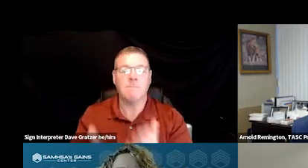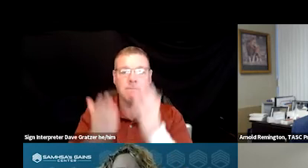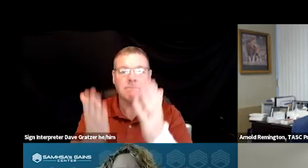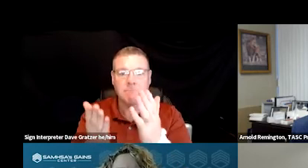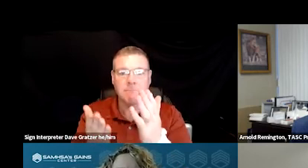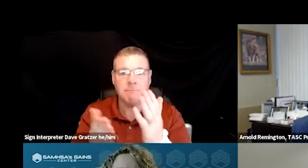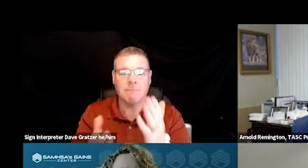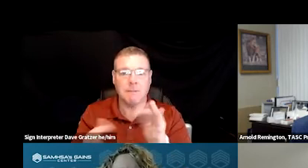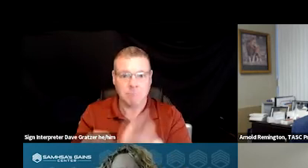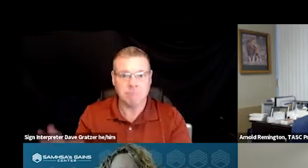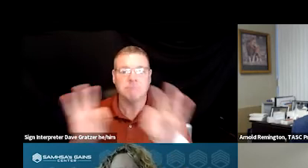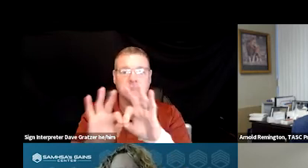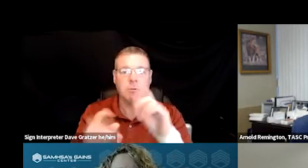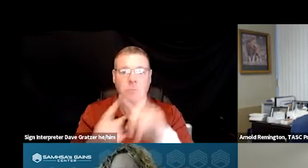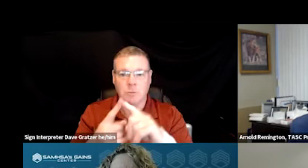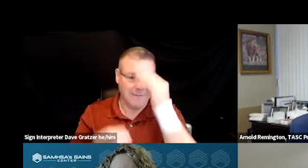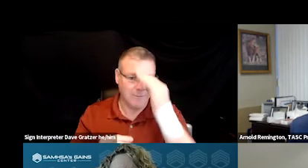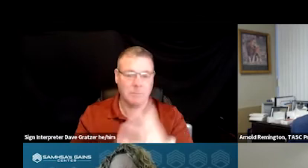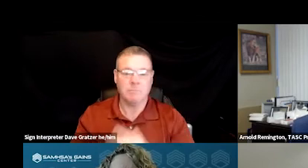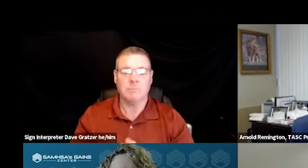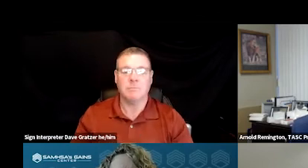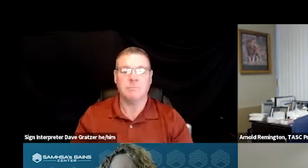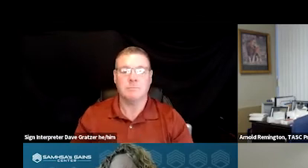to state behavioral health authorities. Next slide.